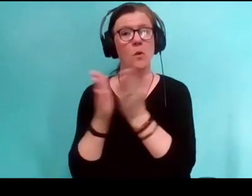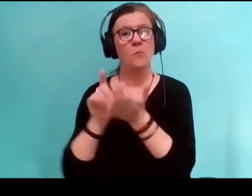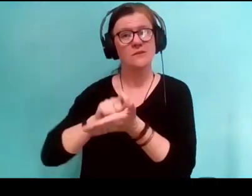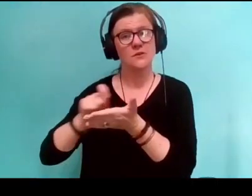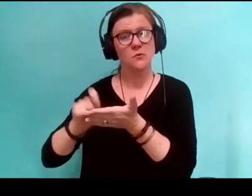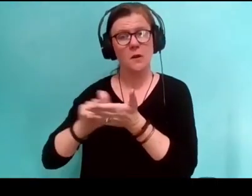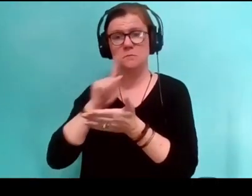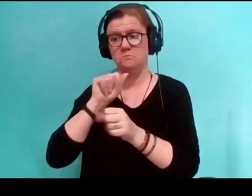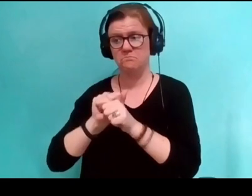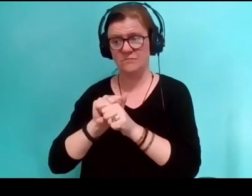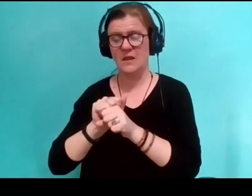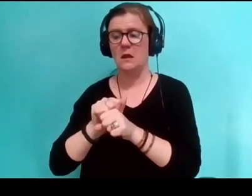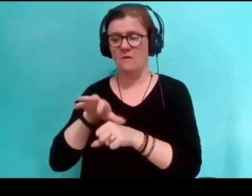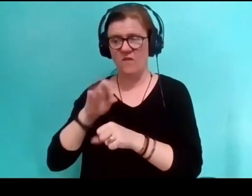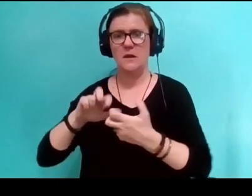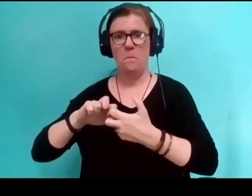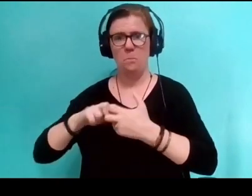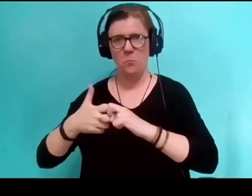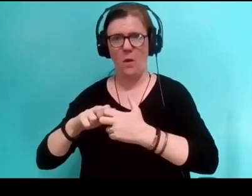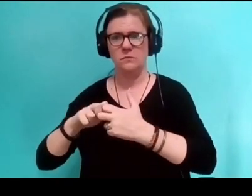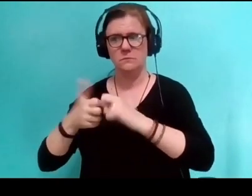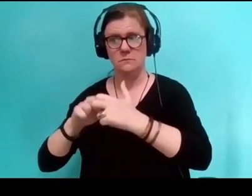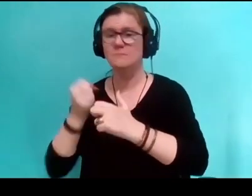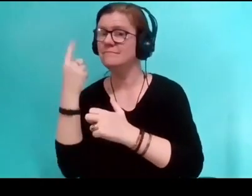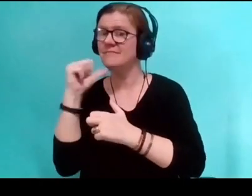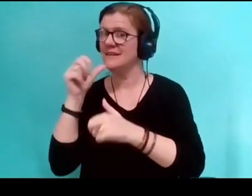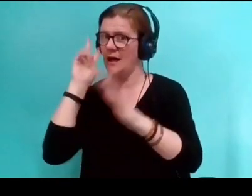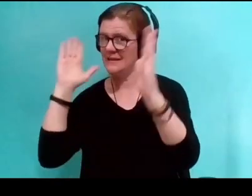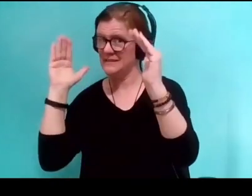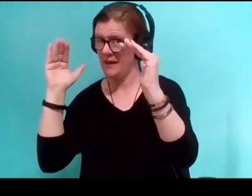problems I hadn't anticipated, which have to be solved.